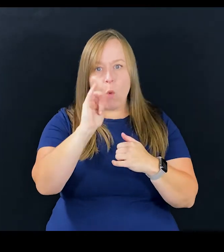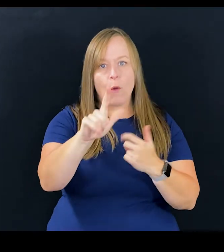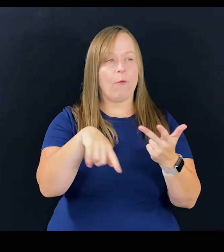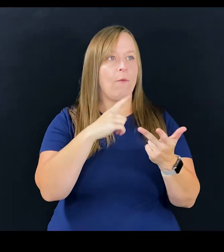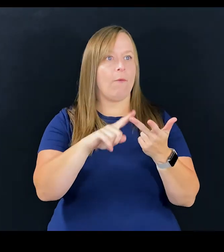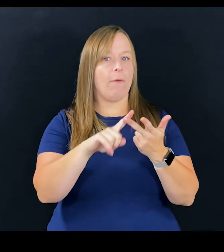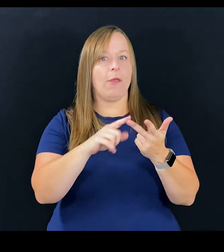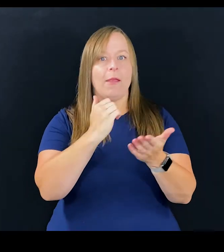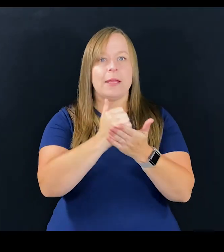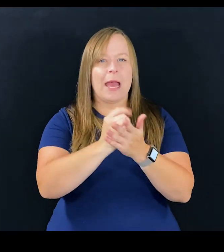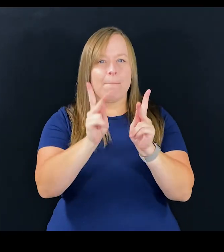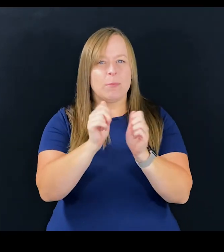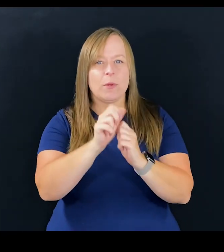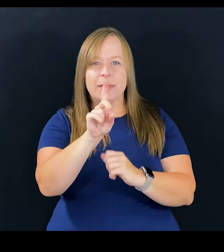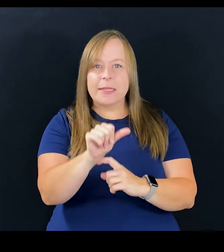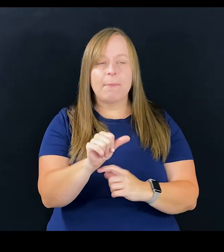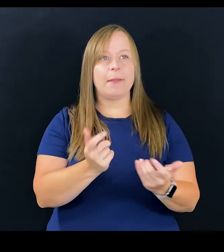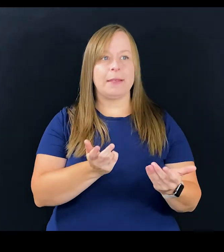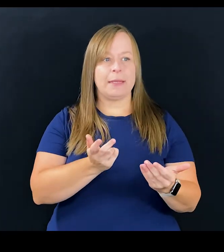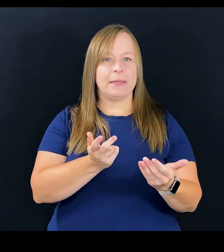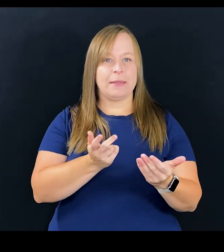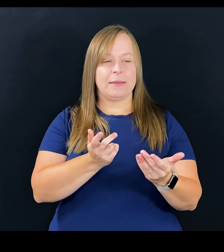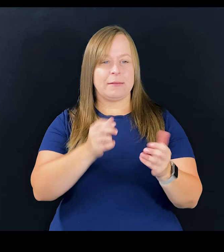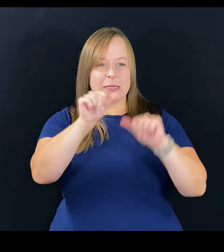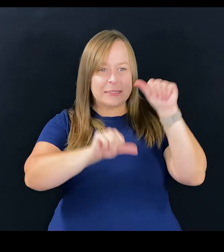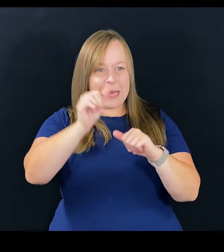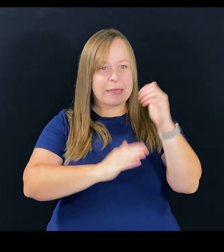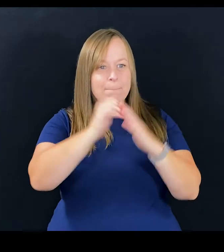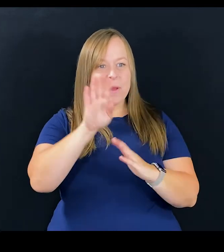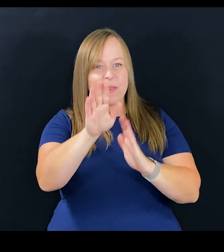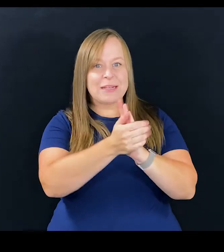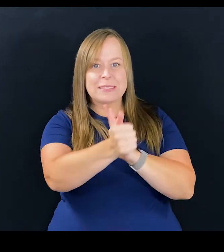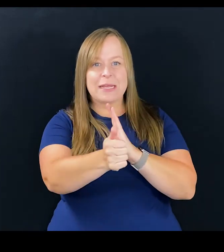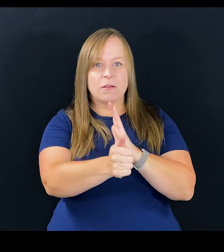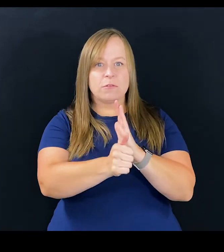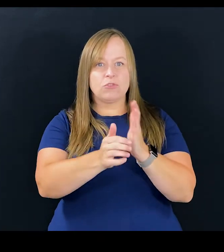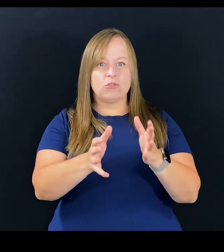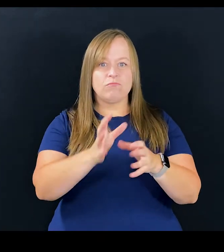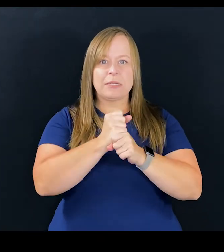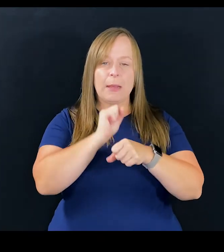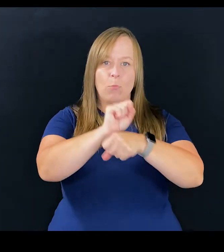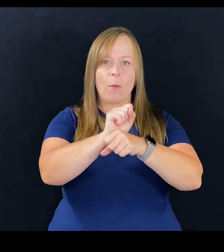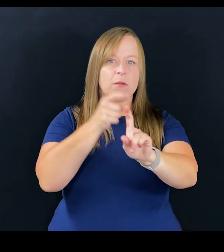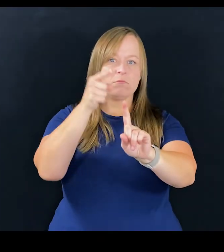let's help people with disabilities assess and build their skills towards employment because employment